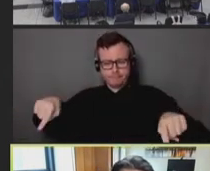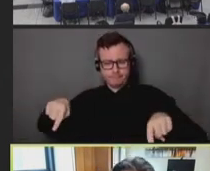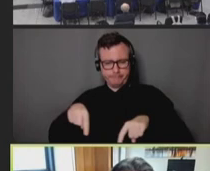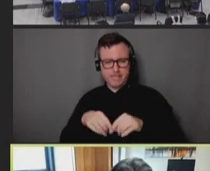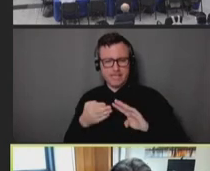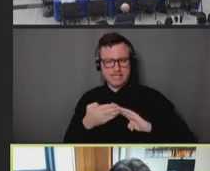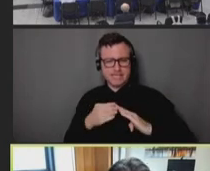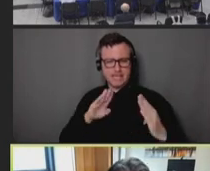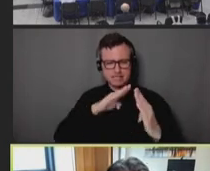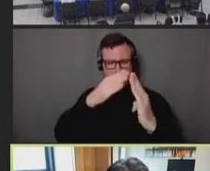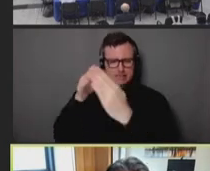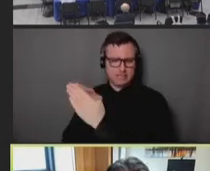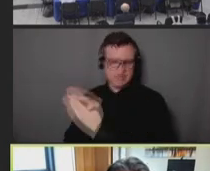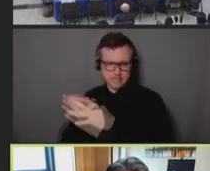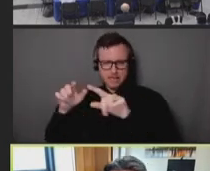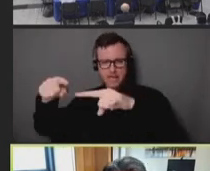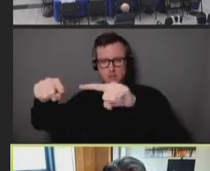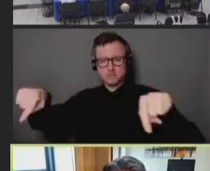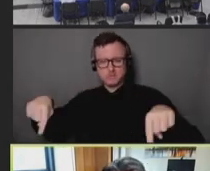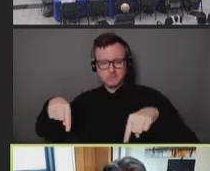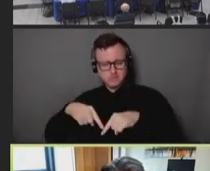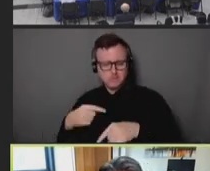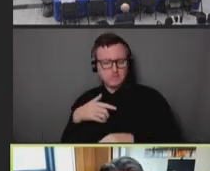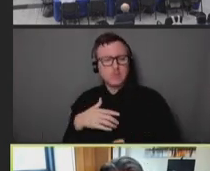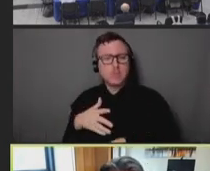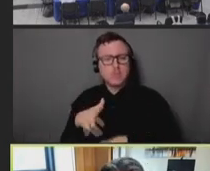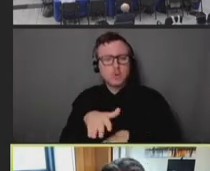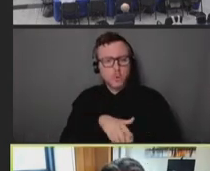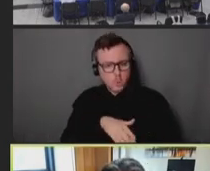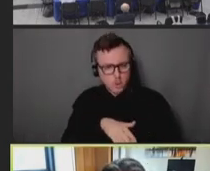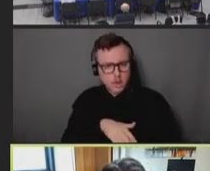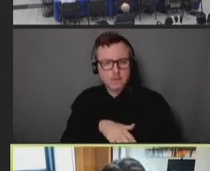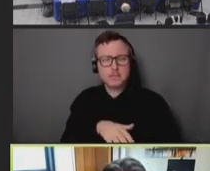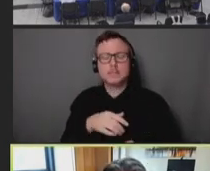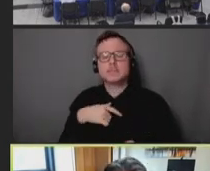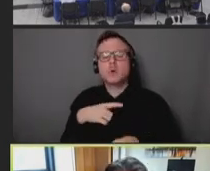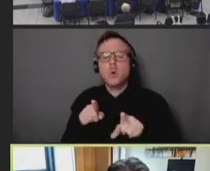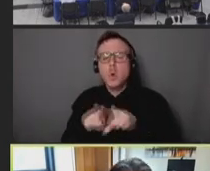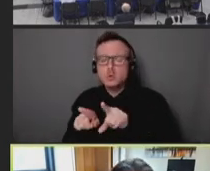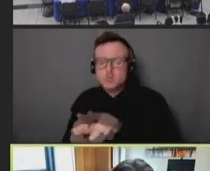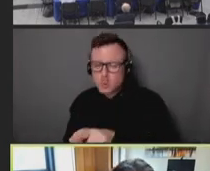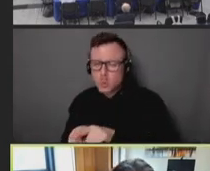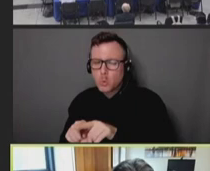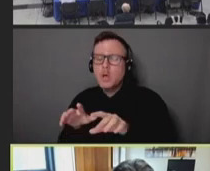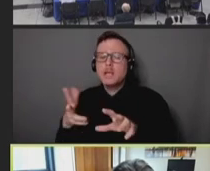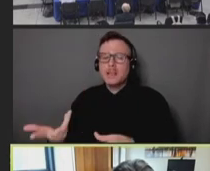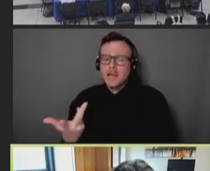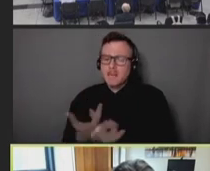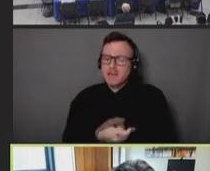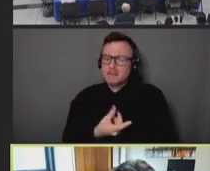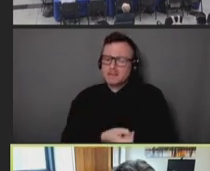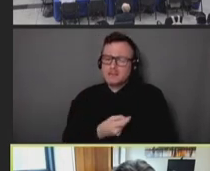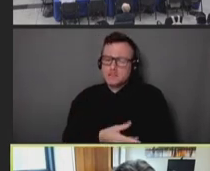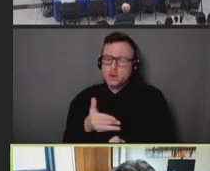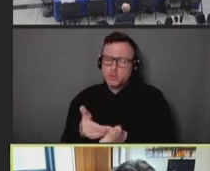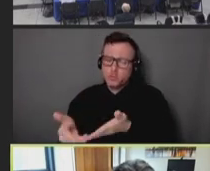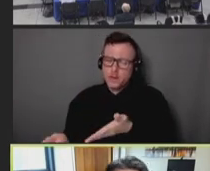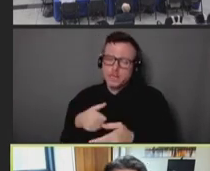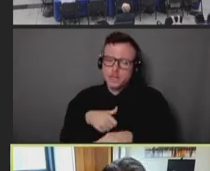And the rate of vaccination uptake is obviously slower in the outer boroughs. And thinking about